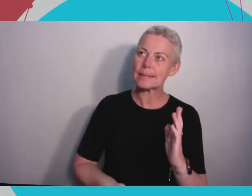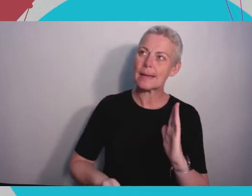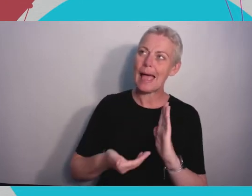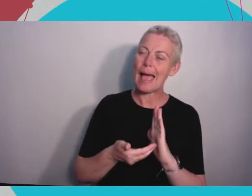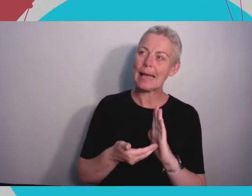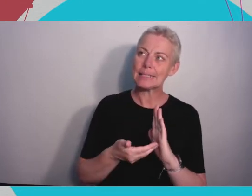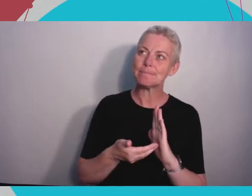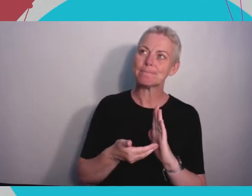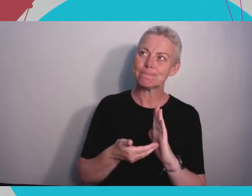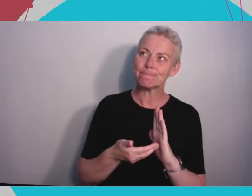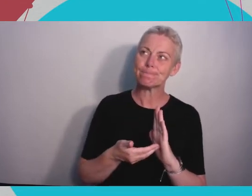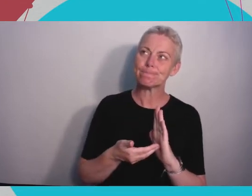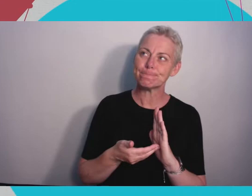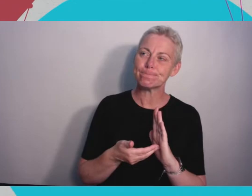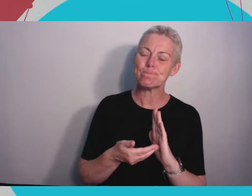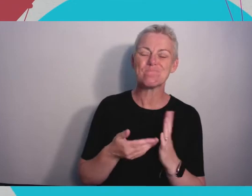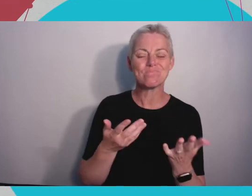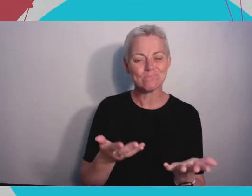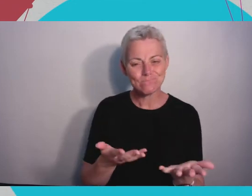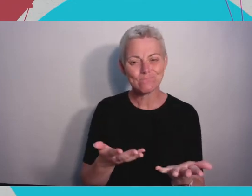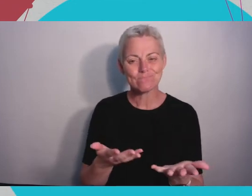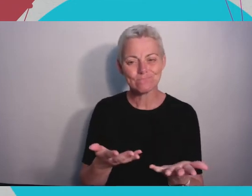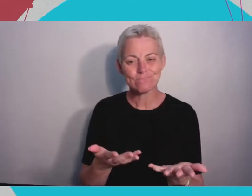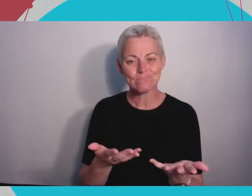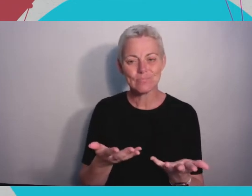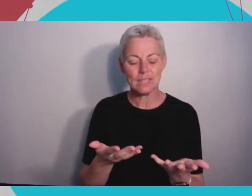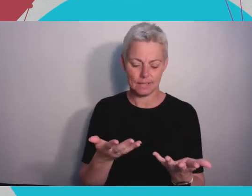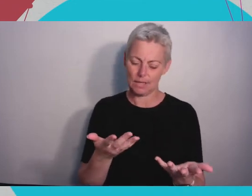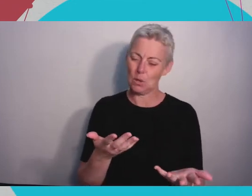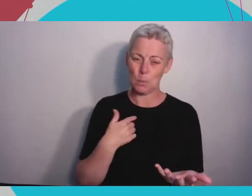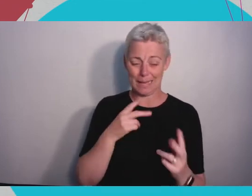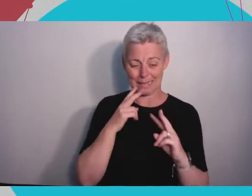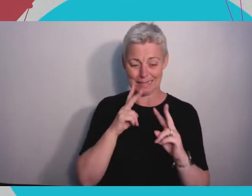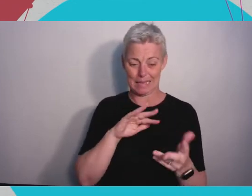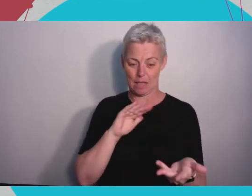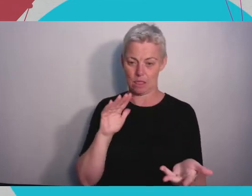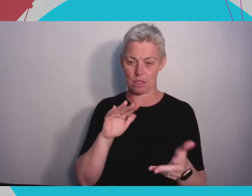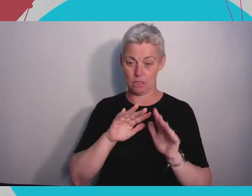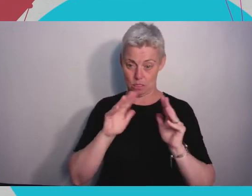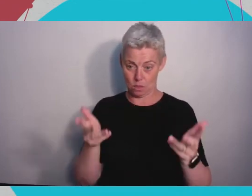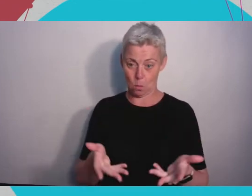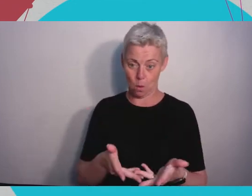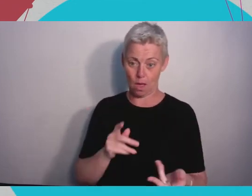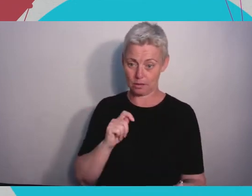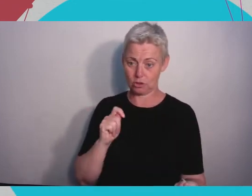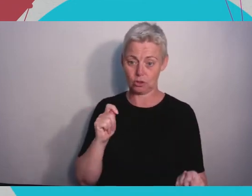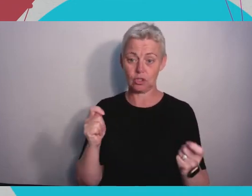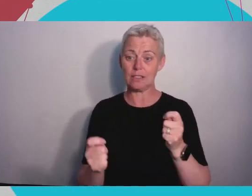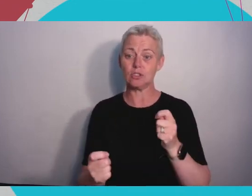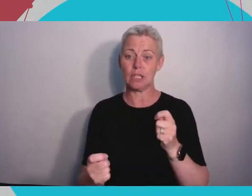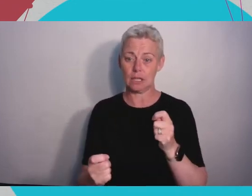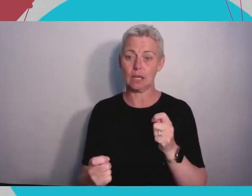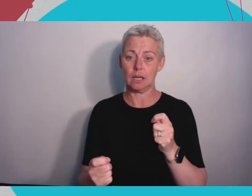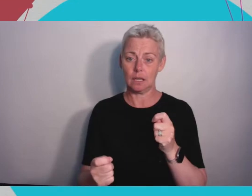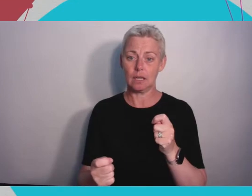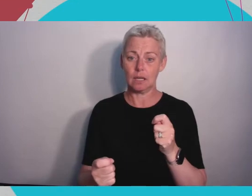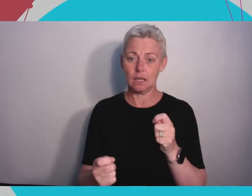world is changing and the way you know traditional jobs are changing, the work, the whole way